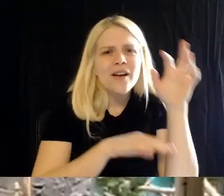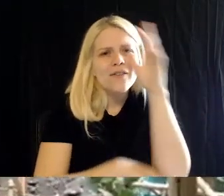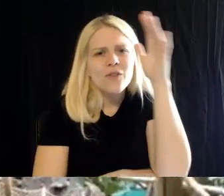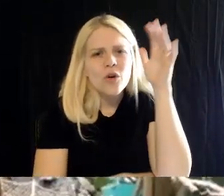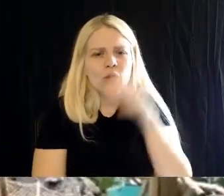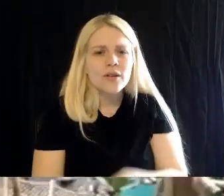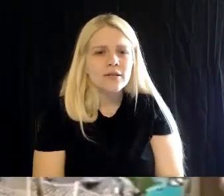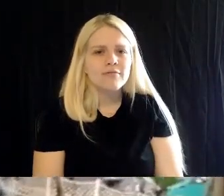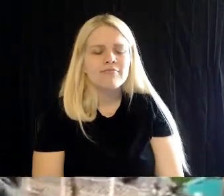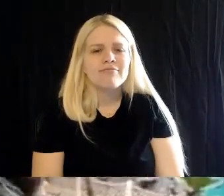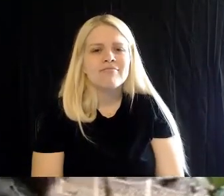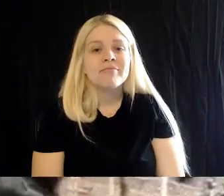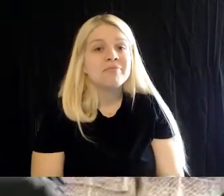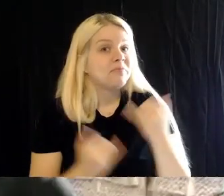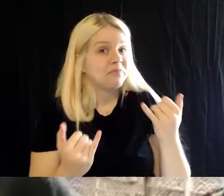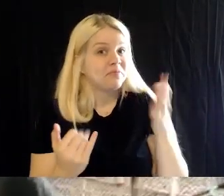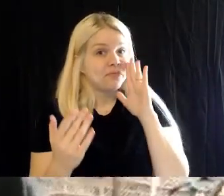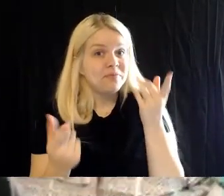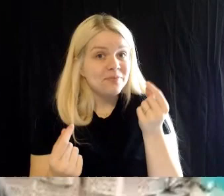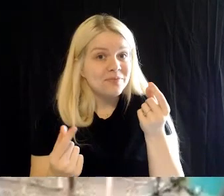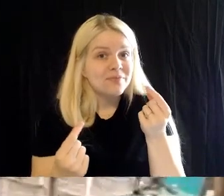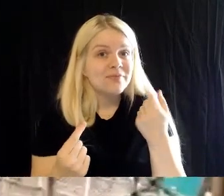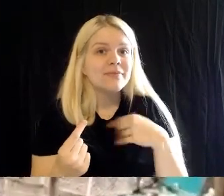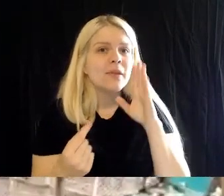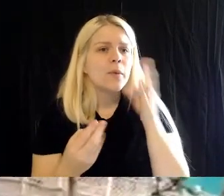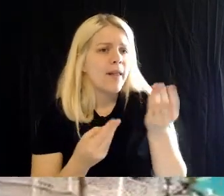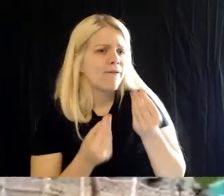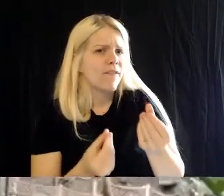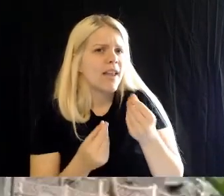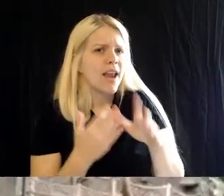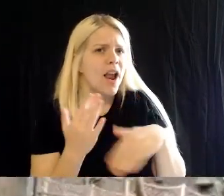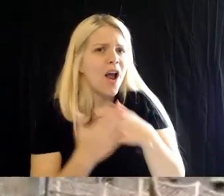expect to see today? Britt: Well today, we're gonna feed all of the birds in the rainforest, and we have an